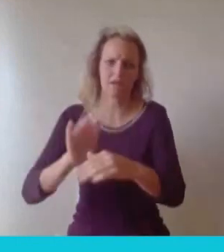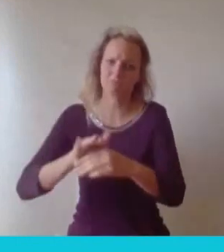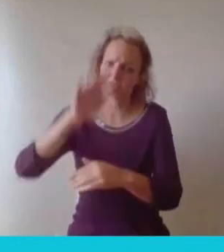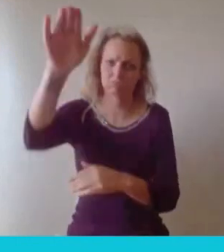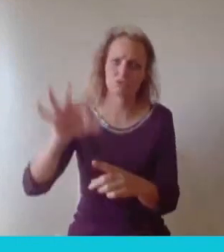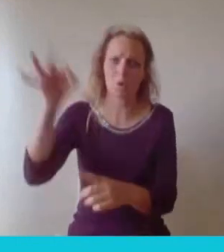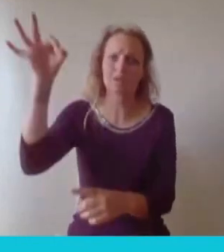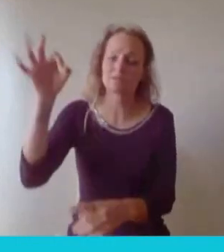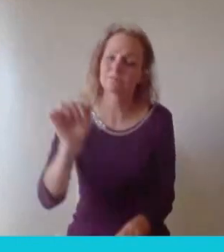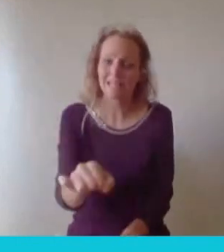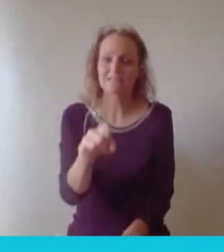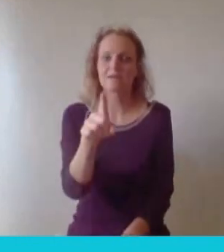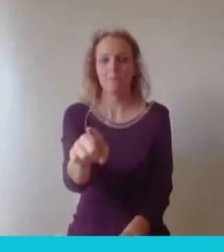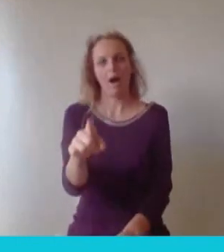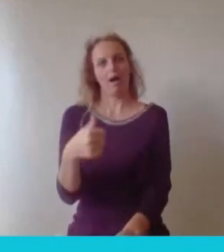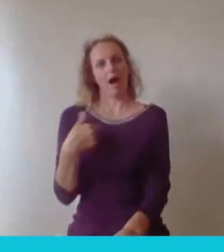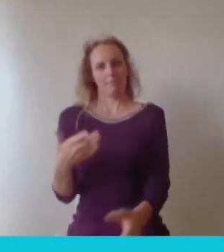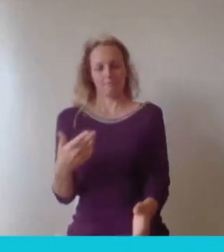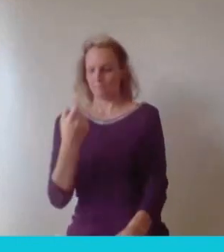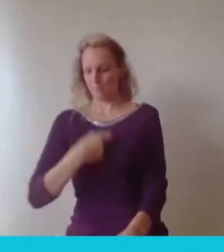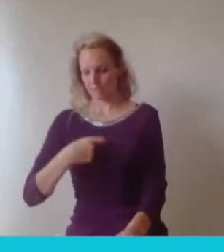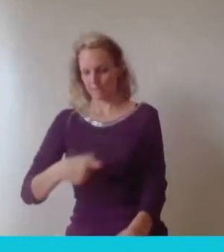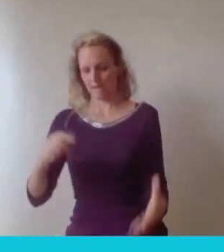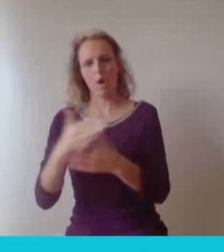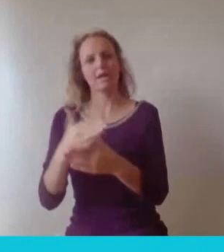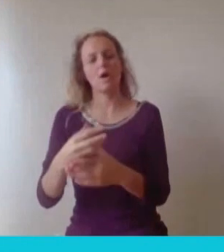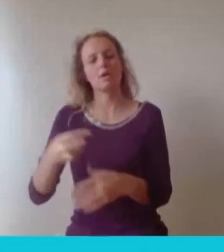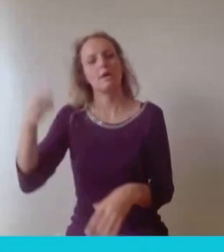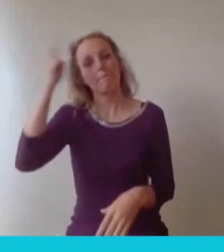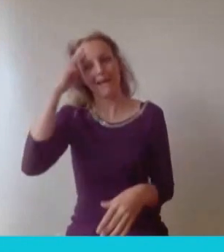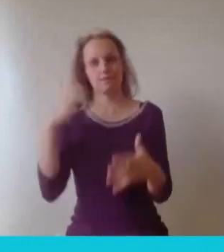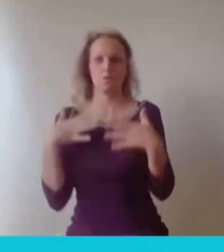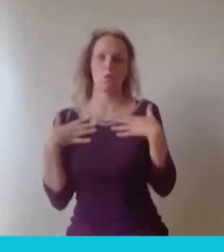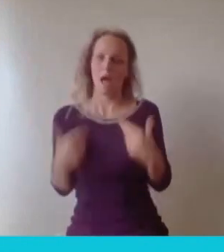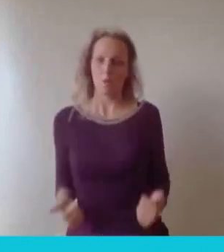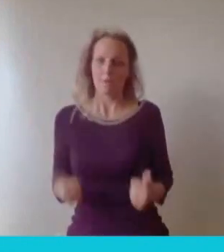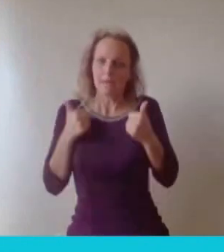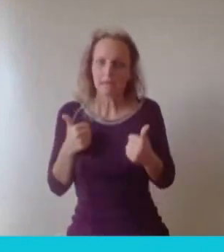well as that kind of mental wellness when you're pushing the boundaries and how you can better support people there. So that's my